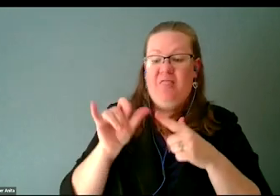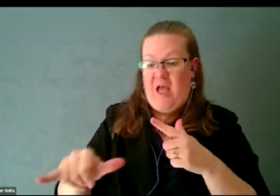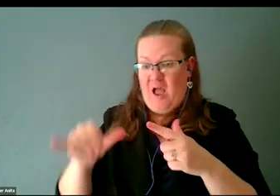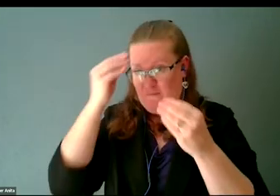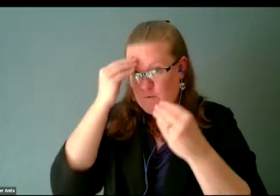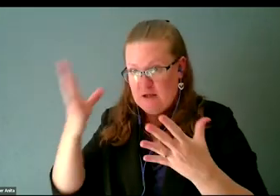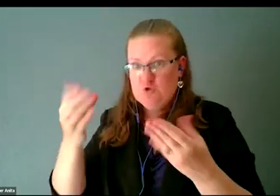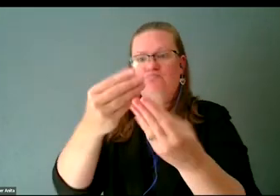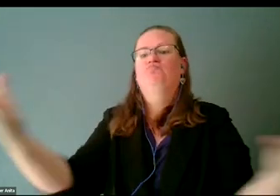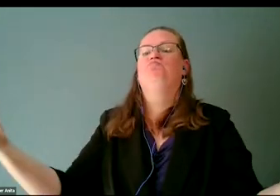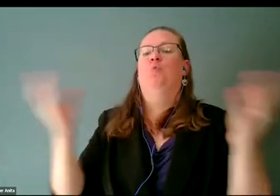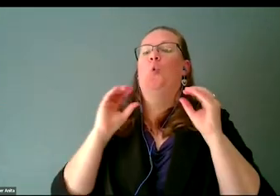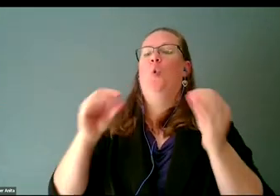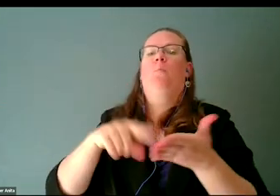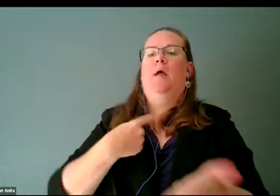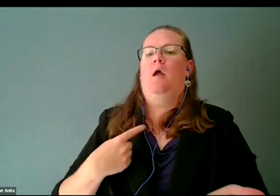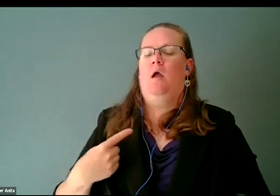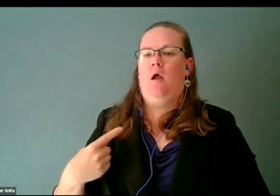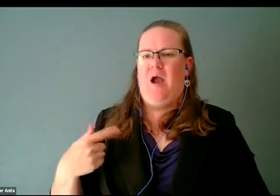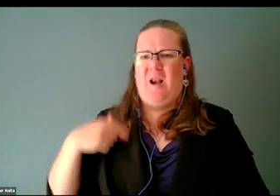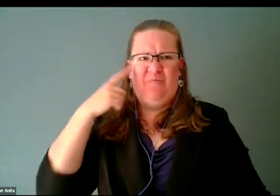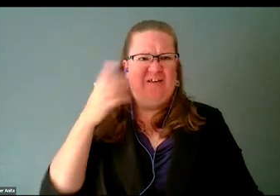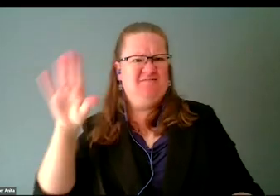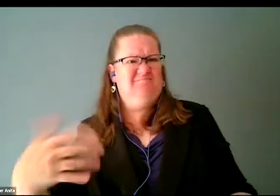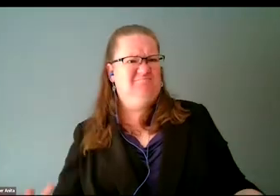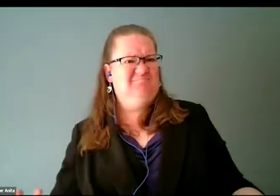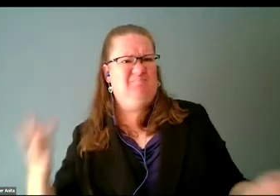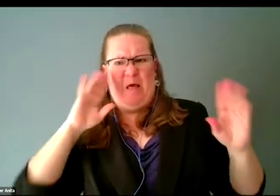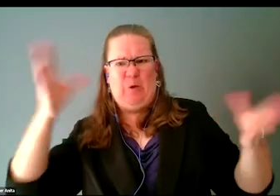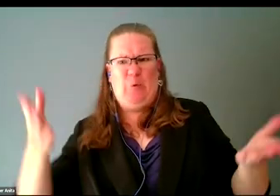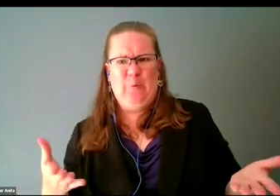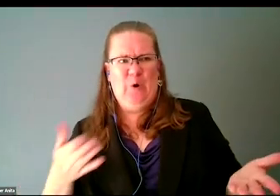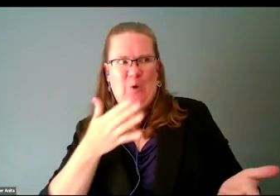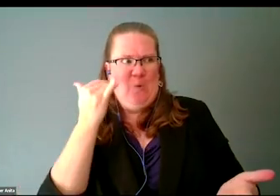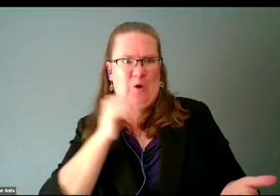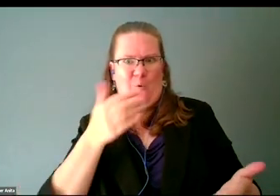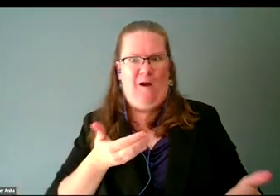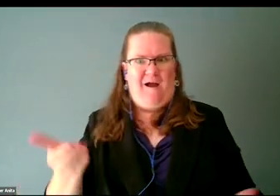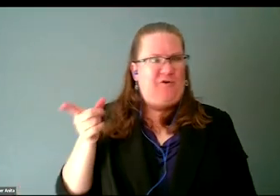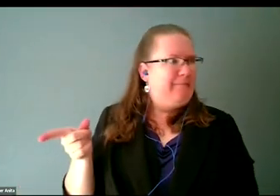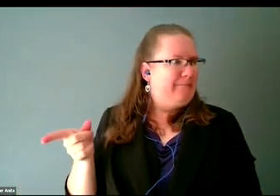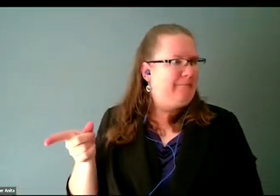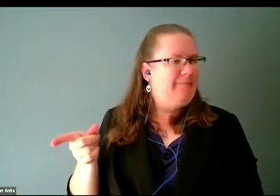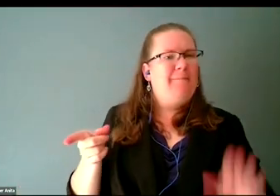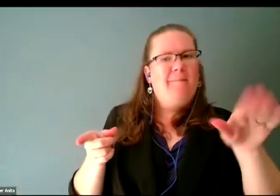I'm sitting here thinking to myself, "Hello Pro Tools, why don't you hire this guy?" "Hello NI, why don't you hire these folks?"